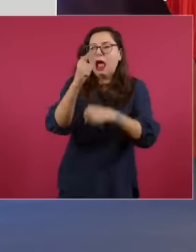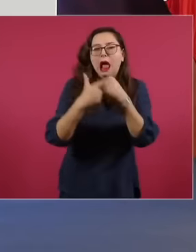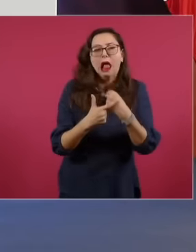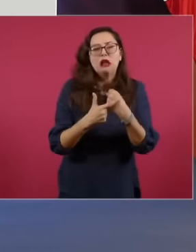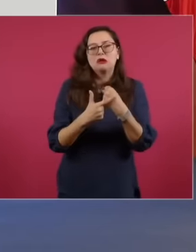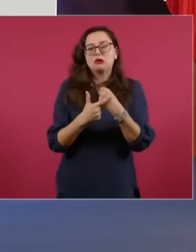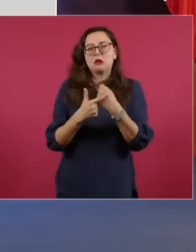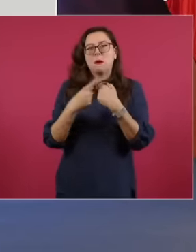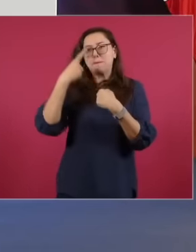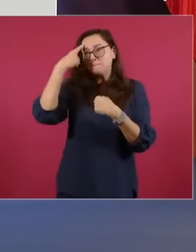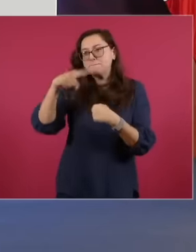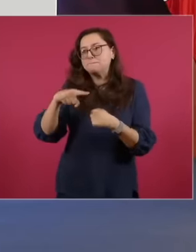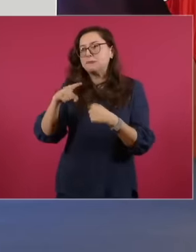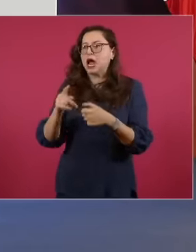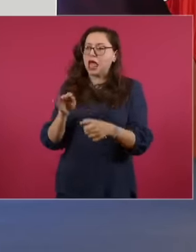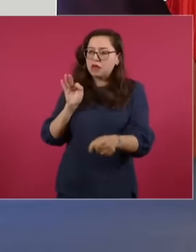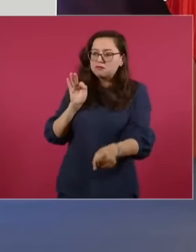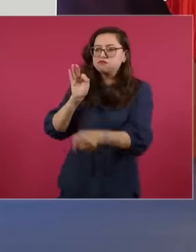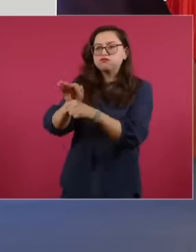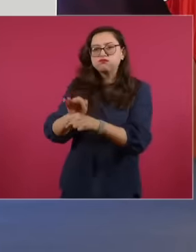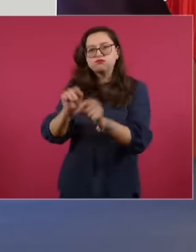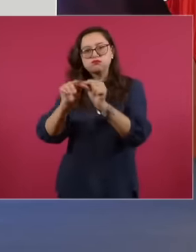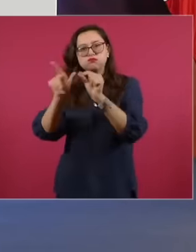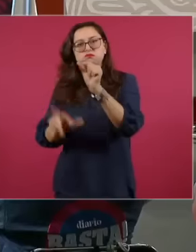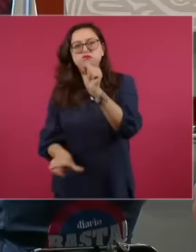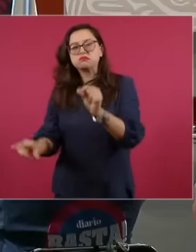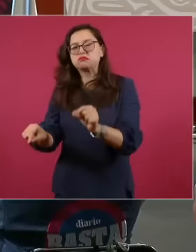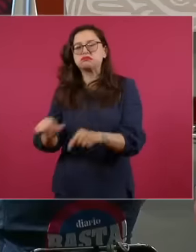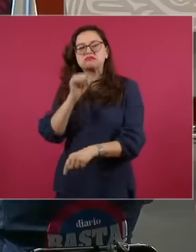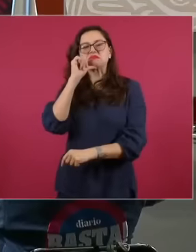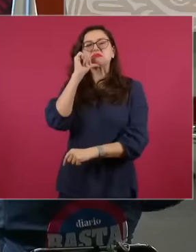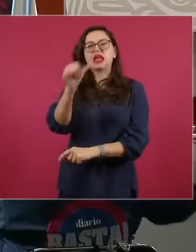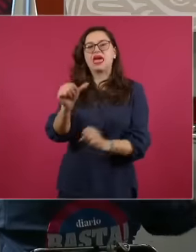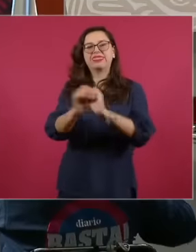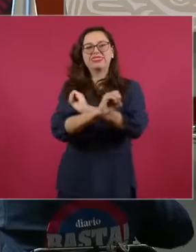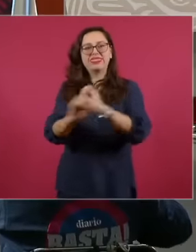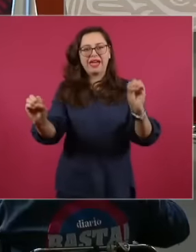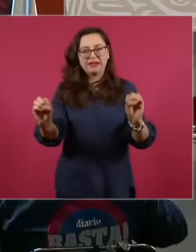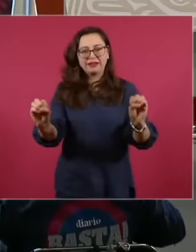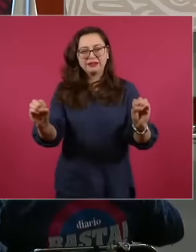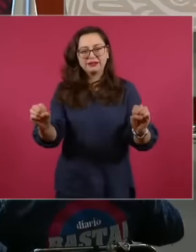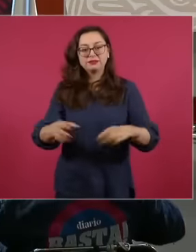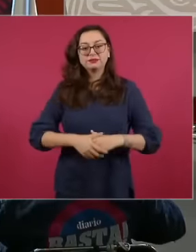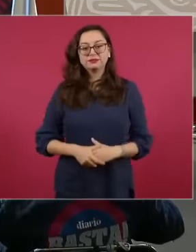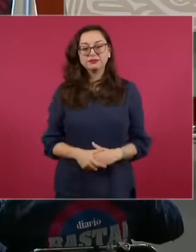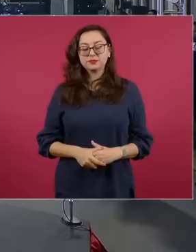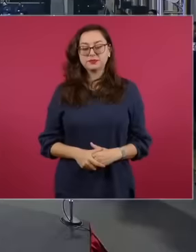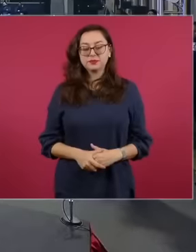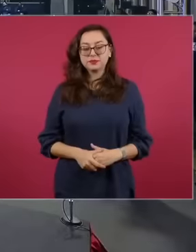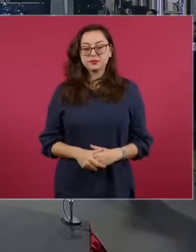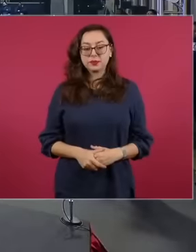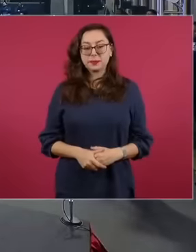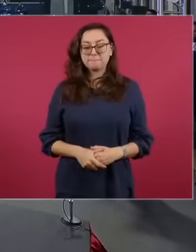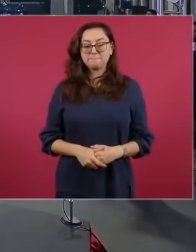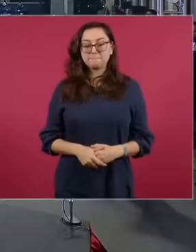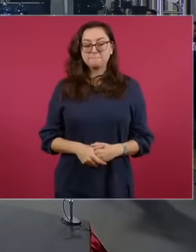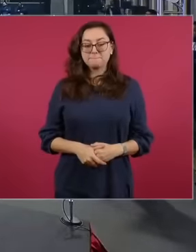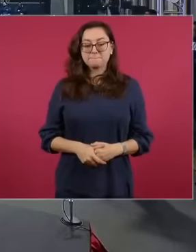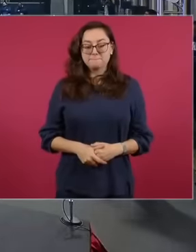another important action. For the benefit of the majority of the people, president. Well, precisely in this